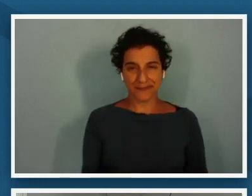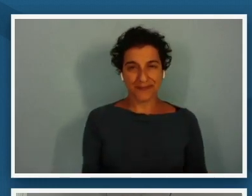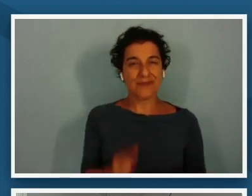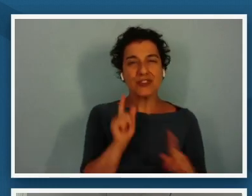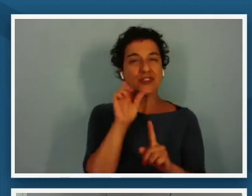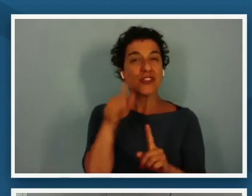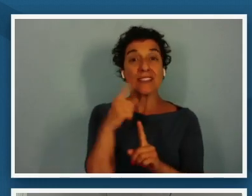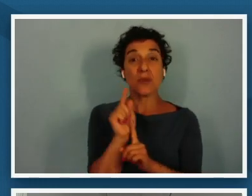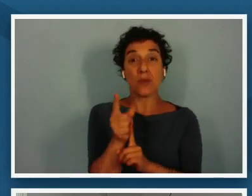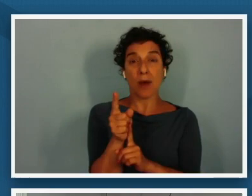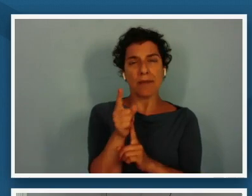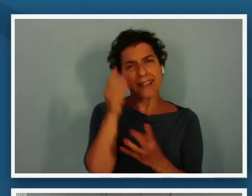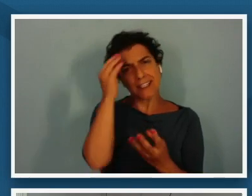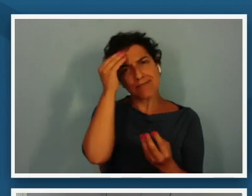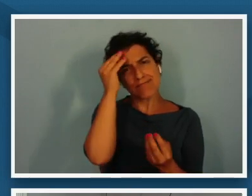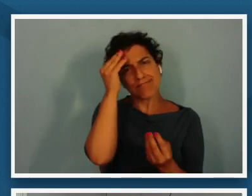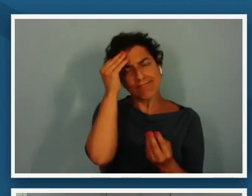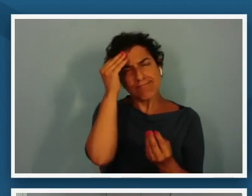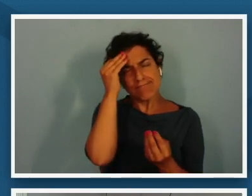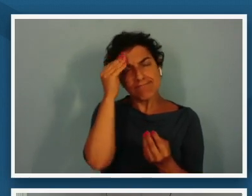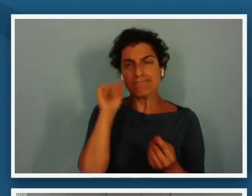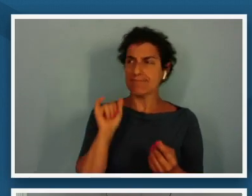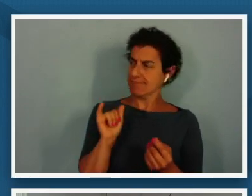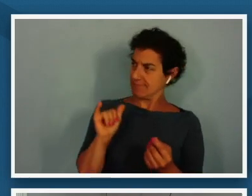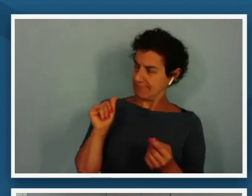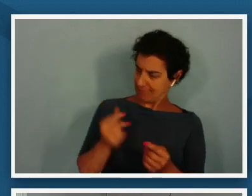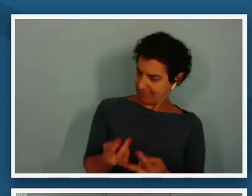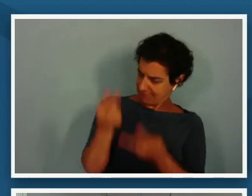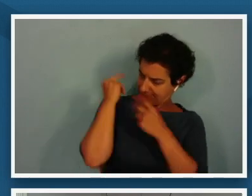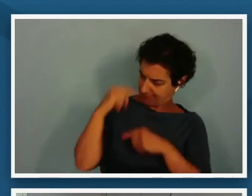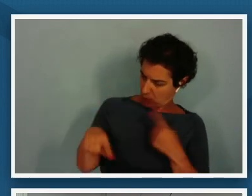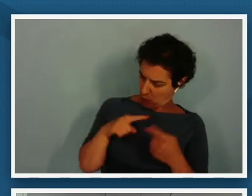reflecting on when i was in high school